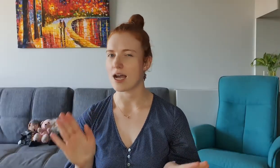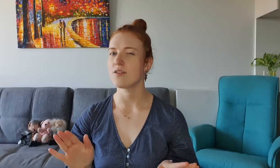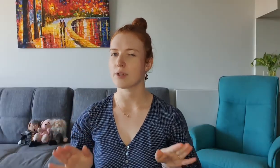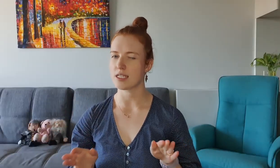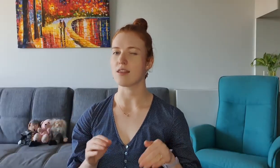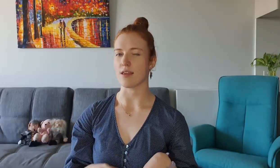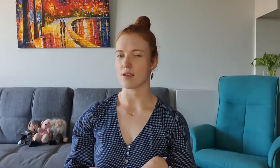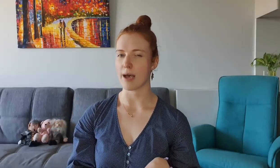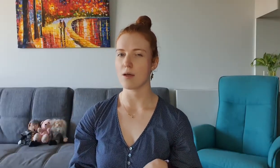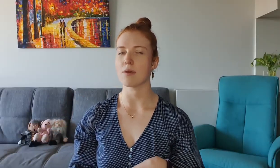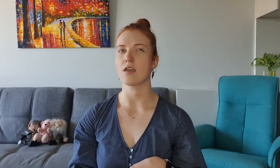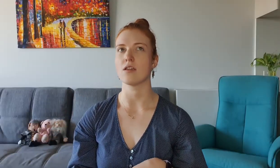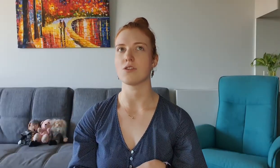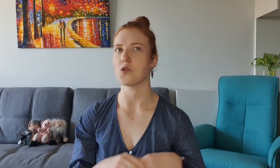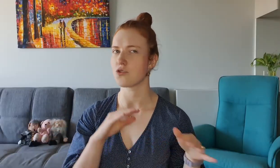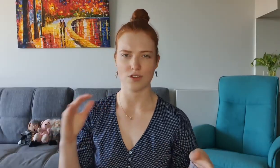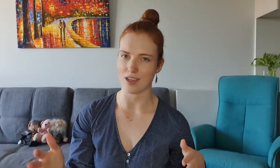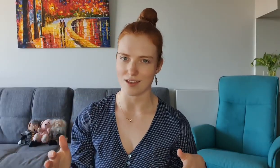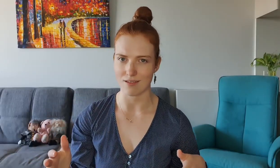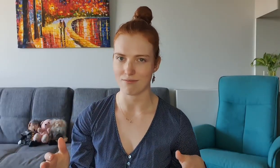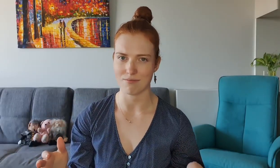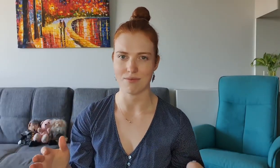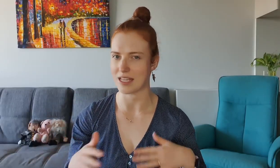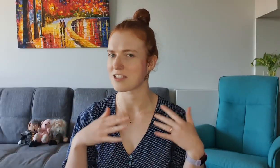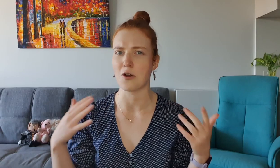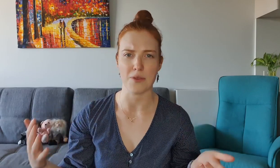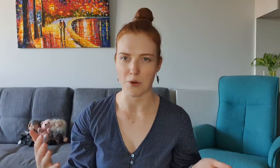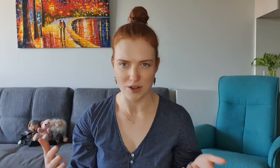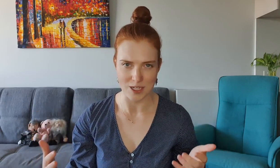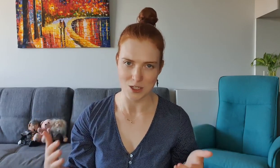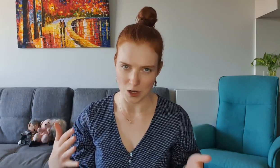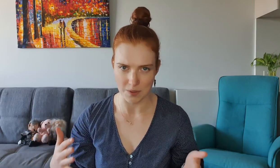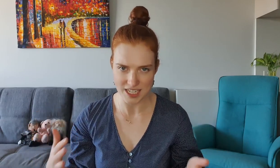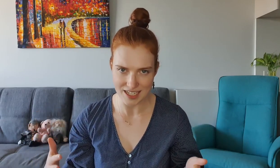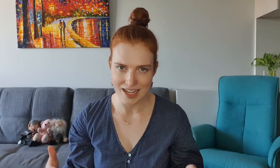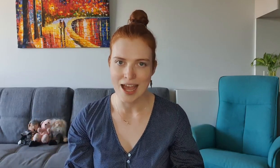It's kind of weird to think about because usually that's not the point of an interpreter